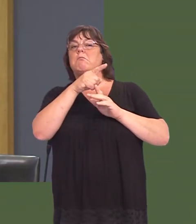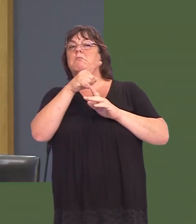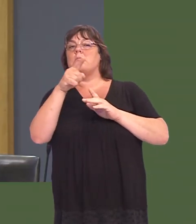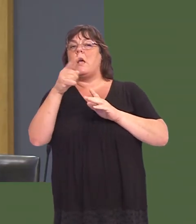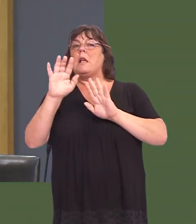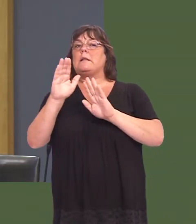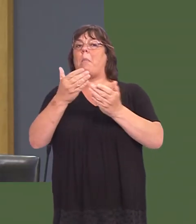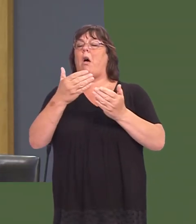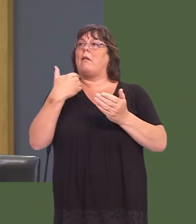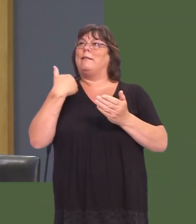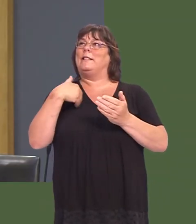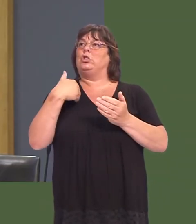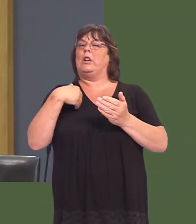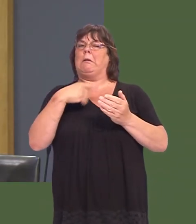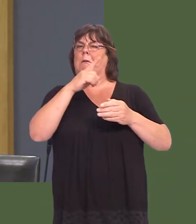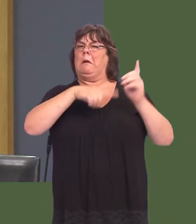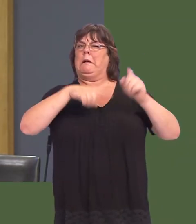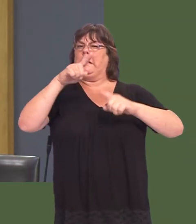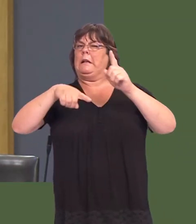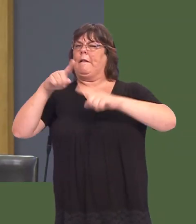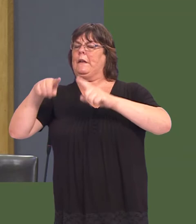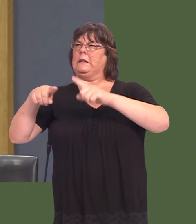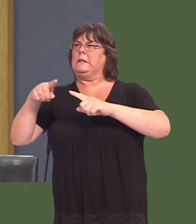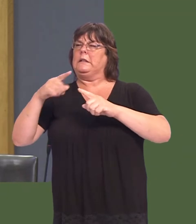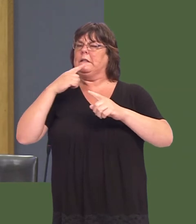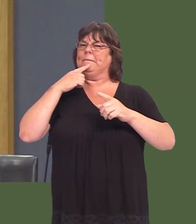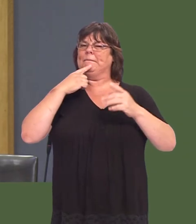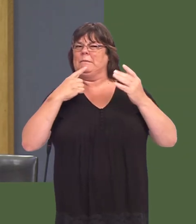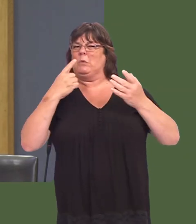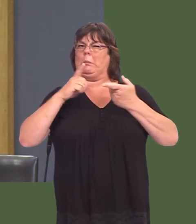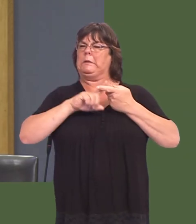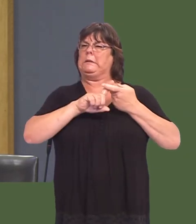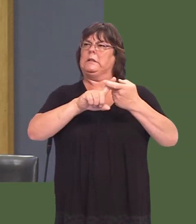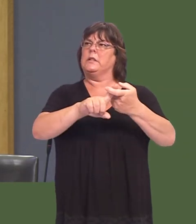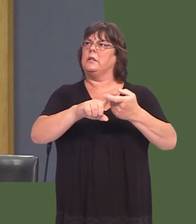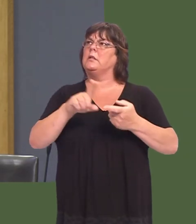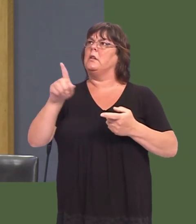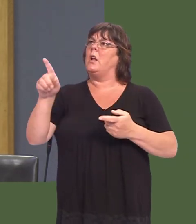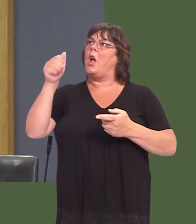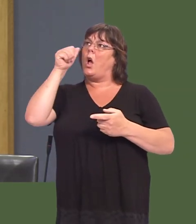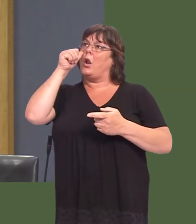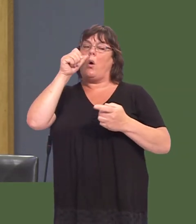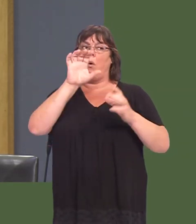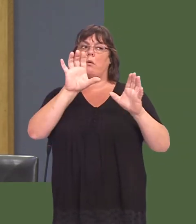complex picture of supply teaching. I was pleased to see that the Cabinet Secretary picked up all 10 recommendations, although